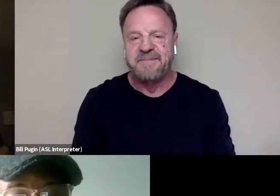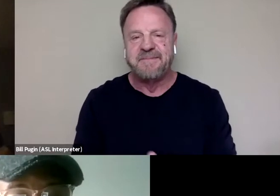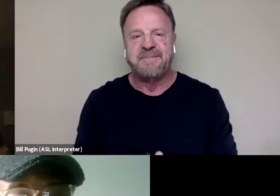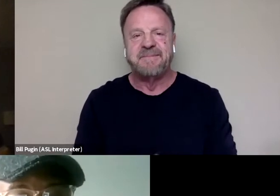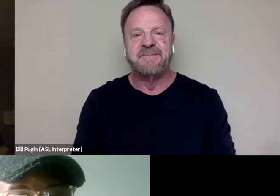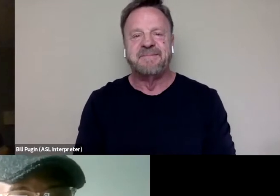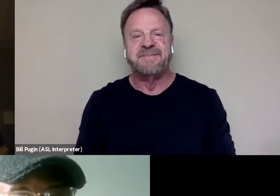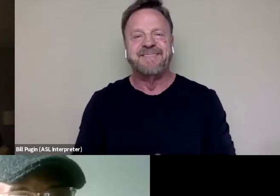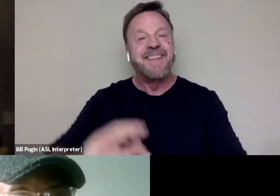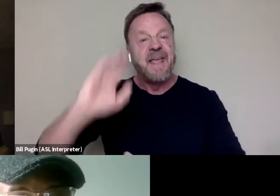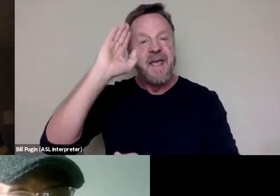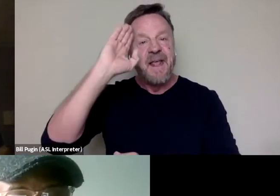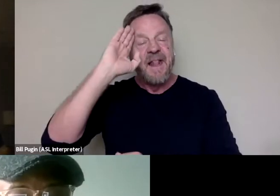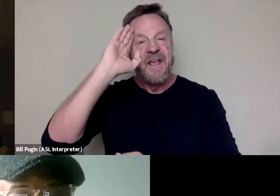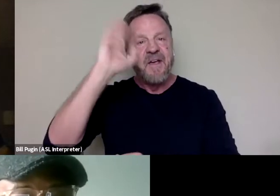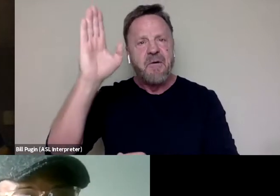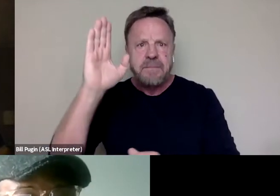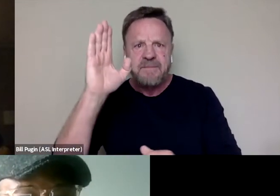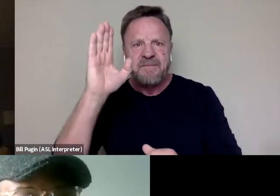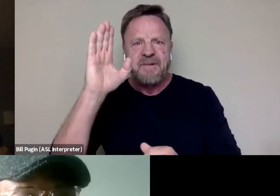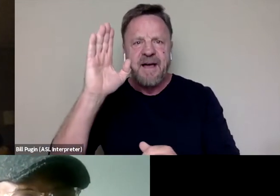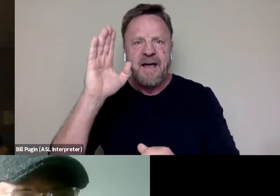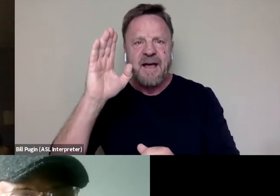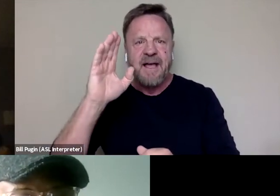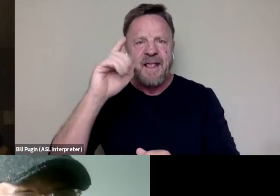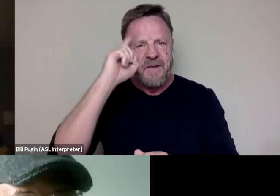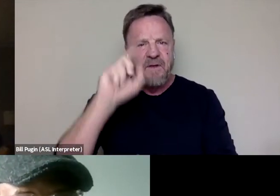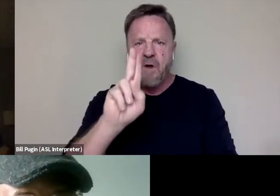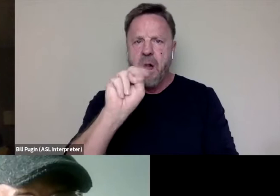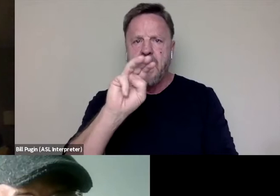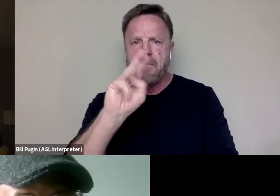Hello, I think we just gotta get you unmuted there, Tambay, and then we'll get going.